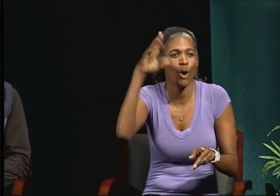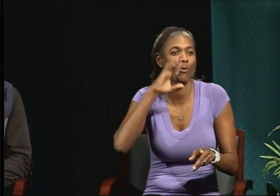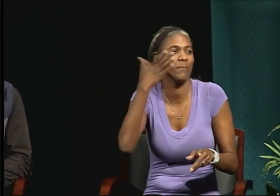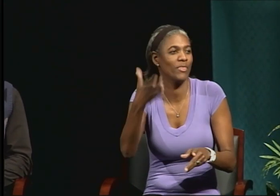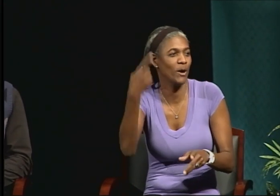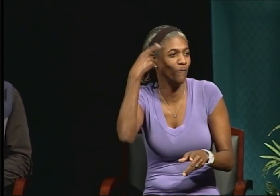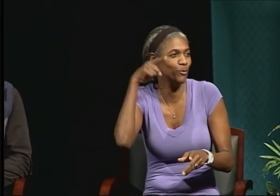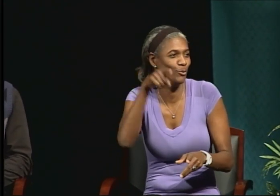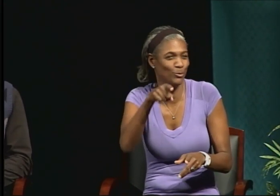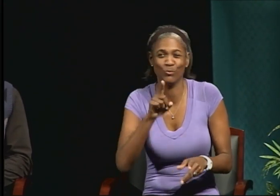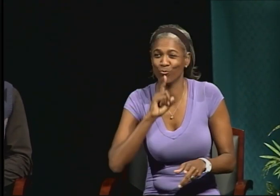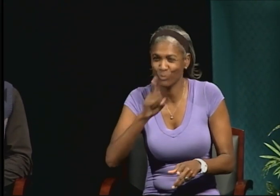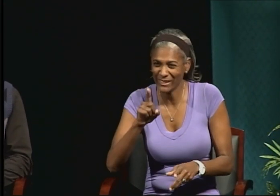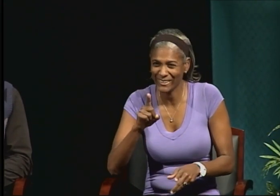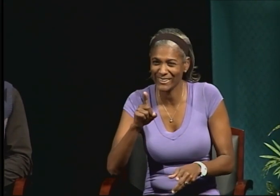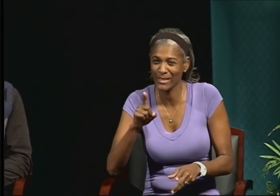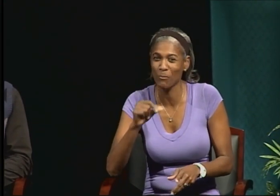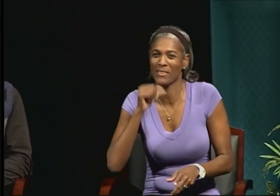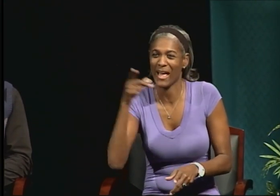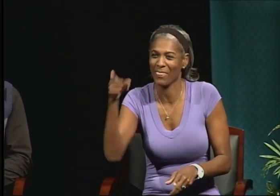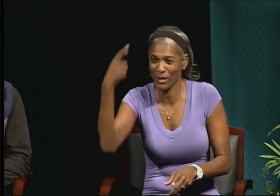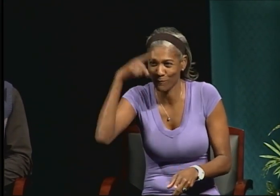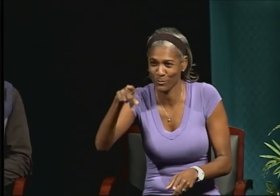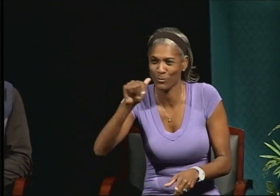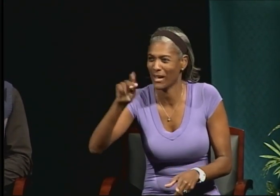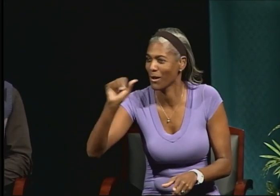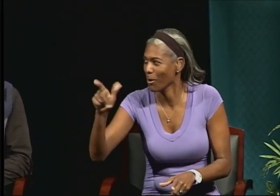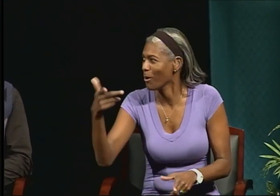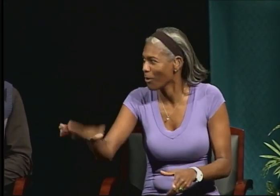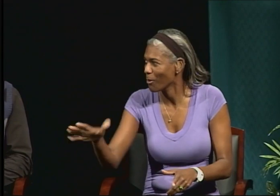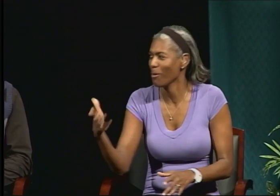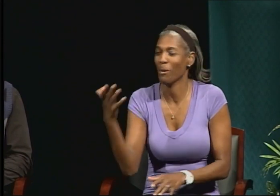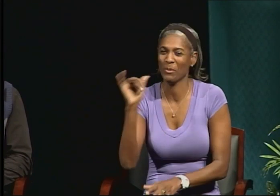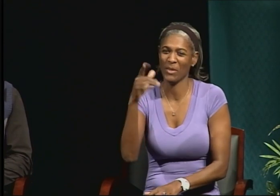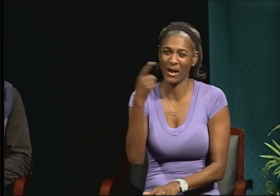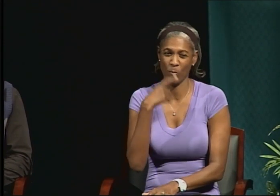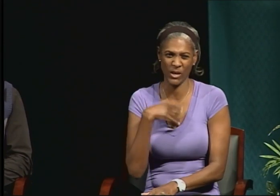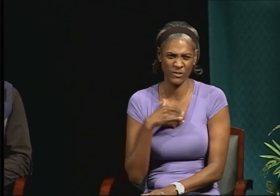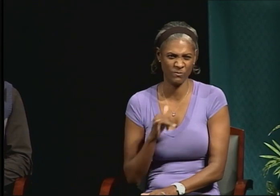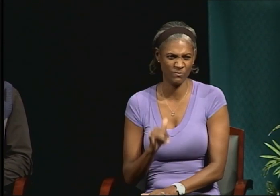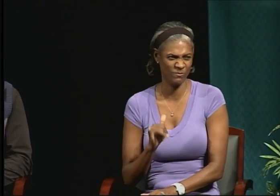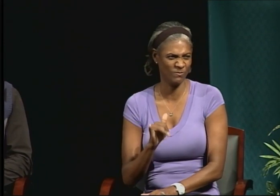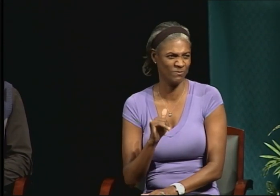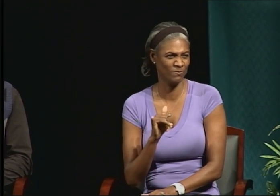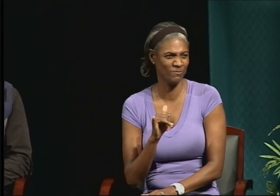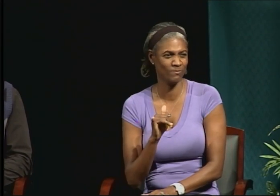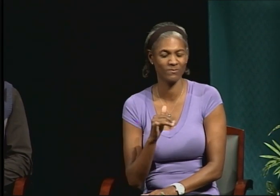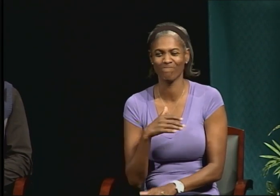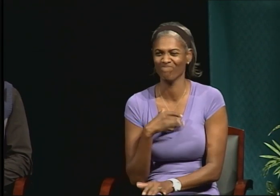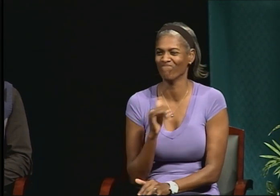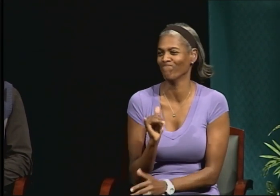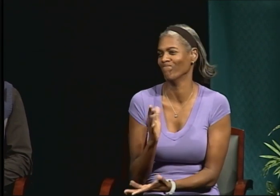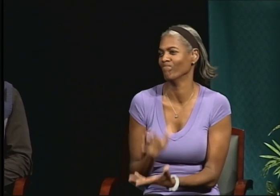I really did think they were going to be. And I was very sad about that.